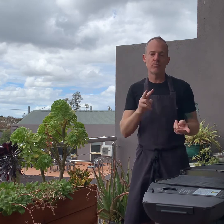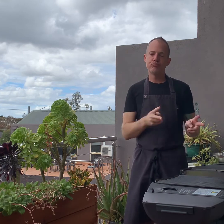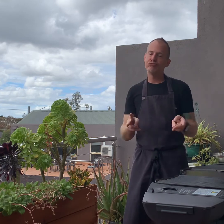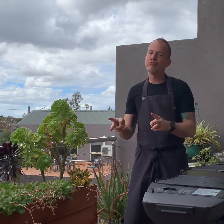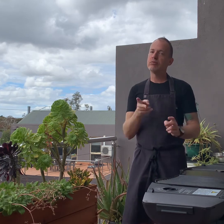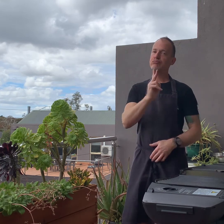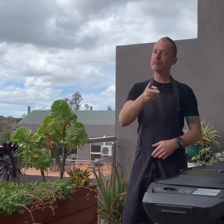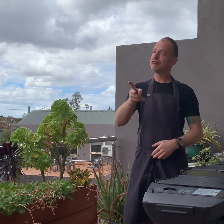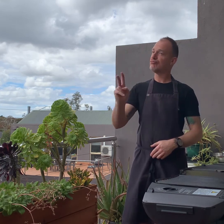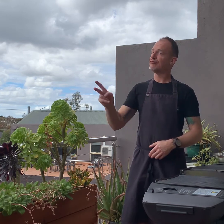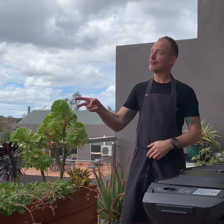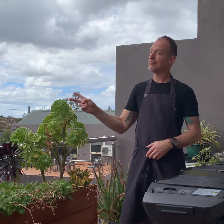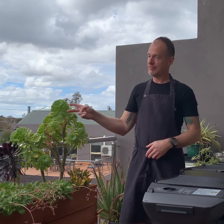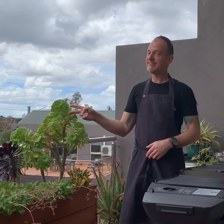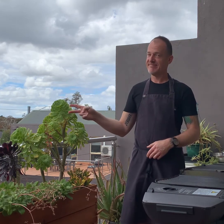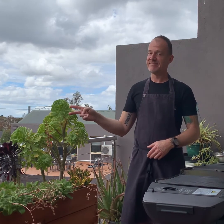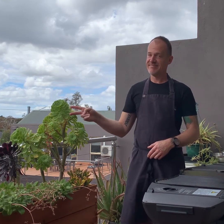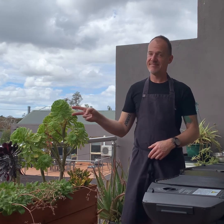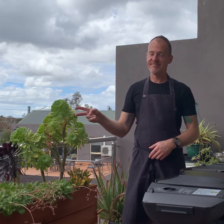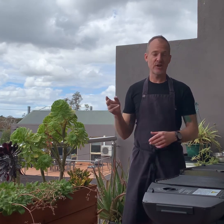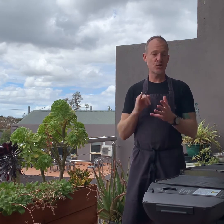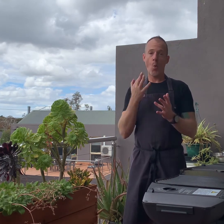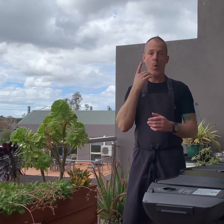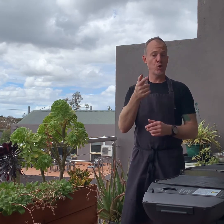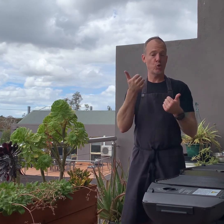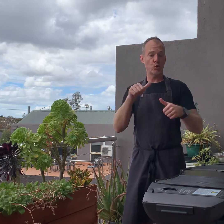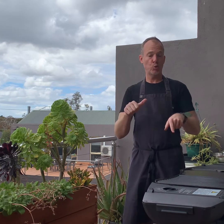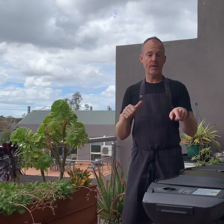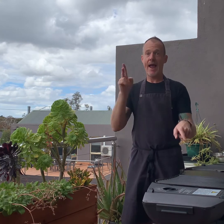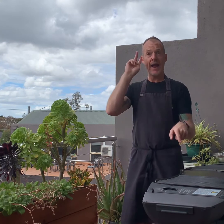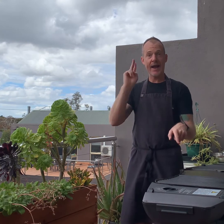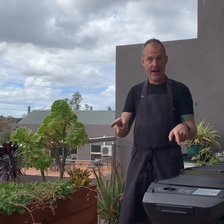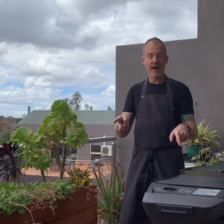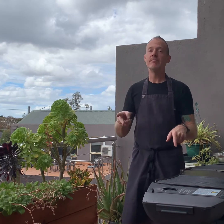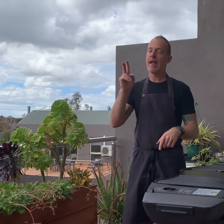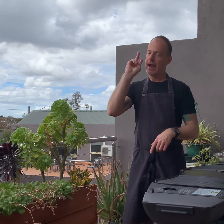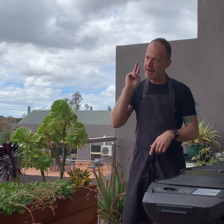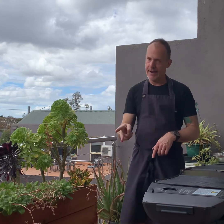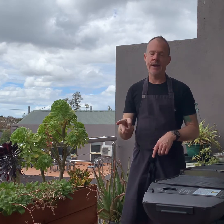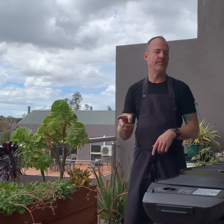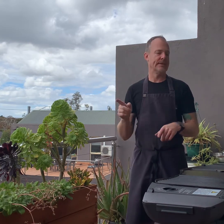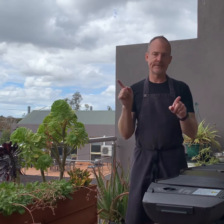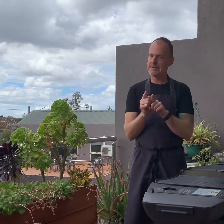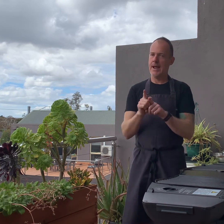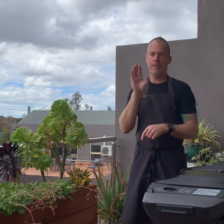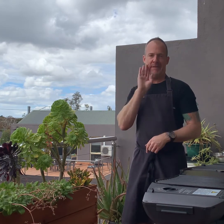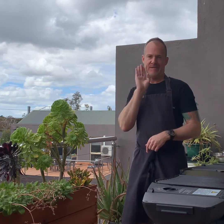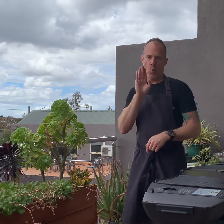When you come to use it again,